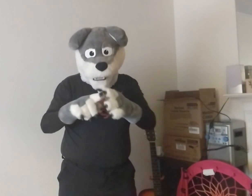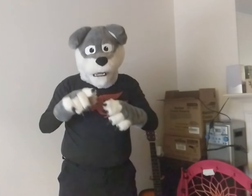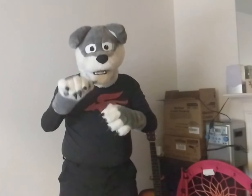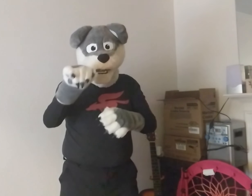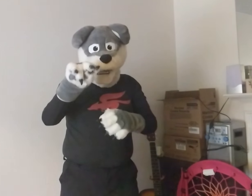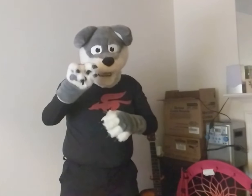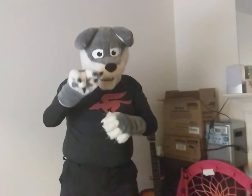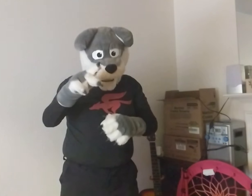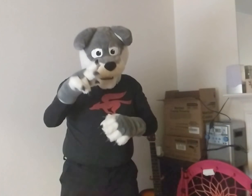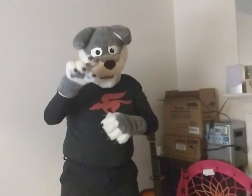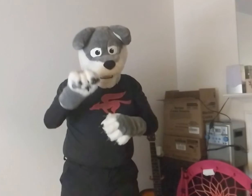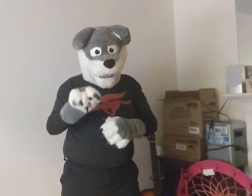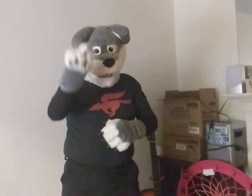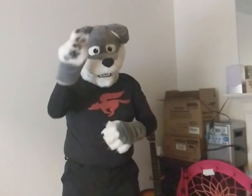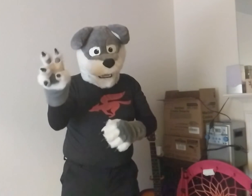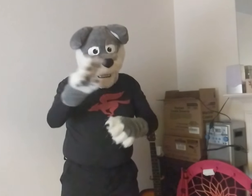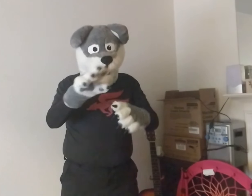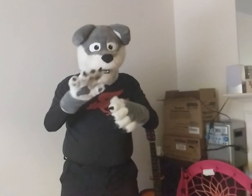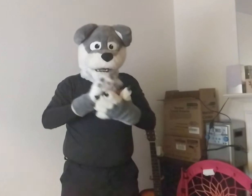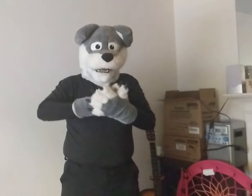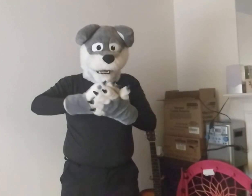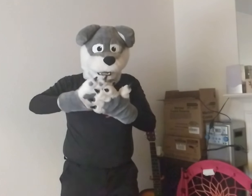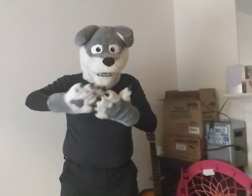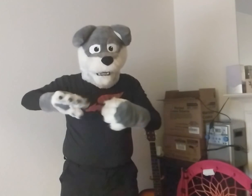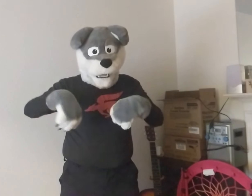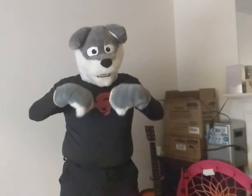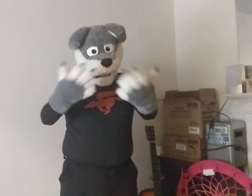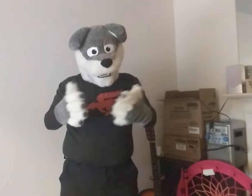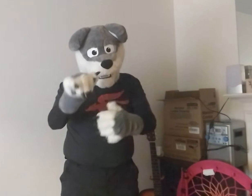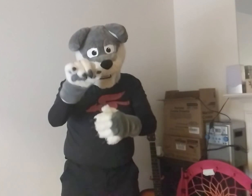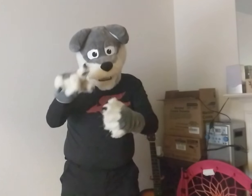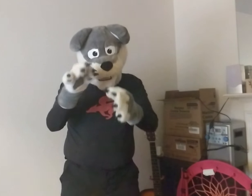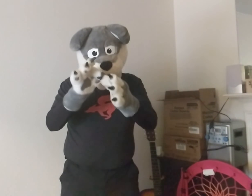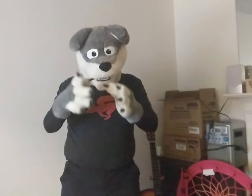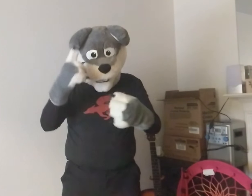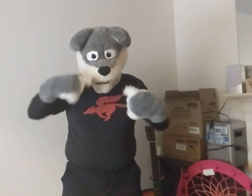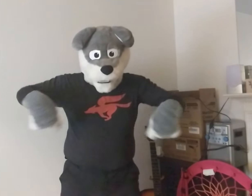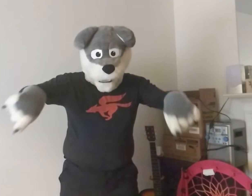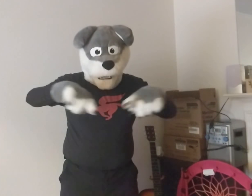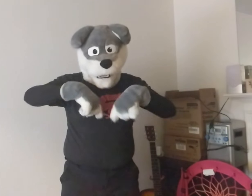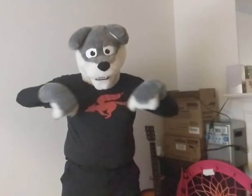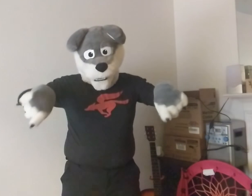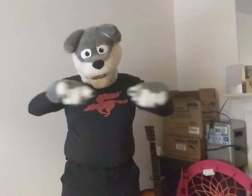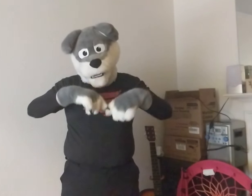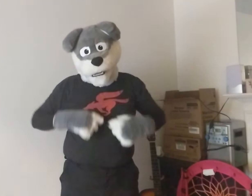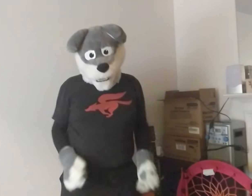Anthro Northwest is very kind enough to provide ASL interpreters for this panel!